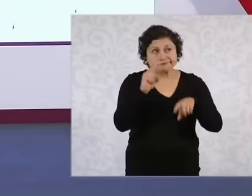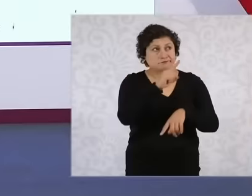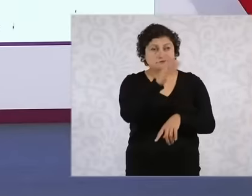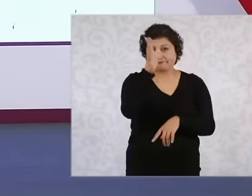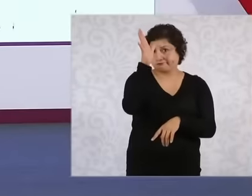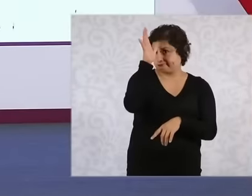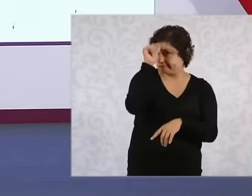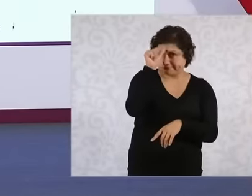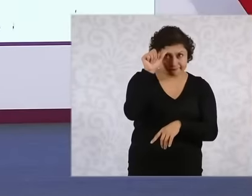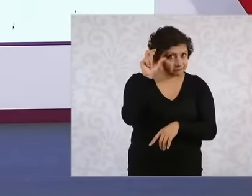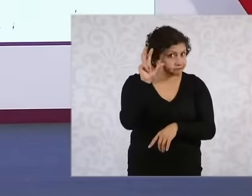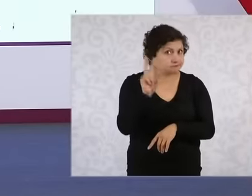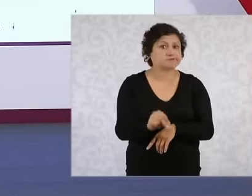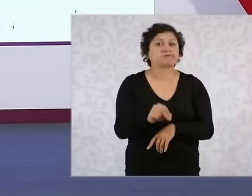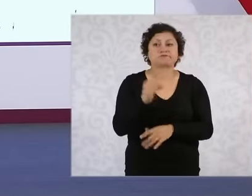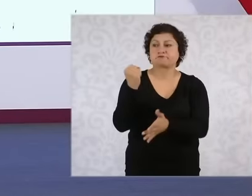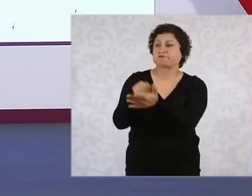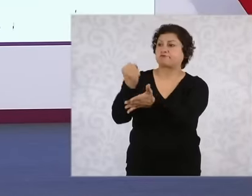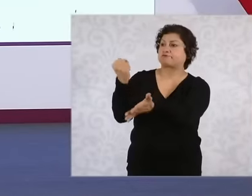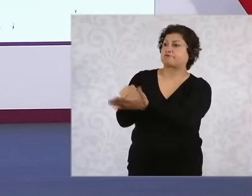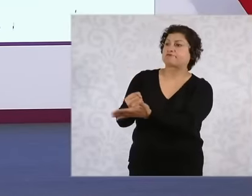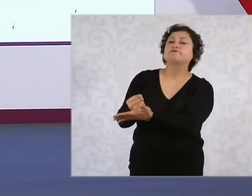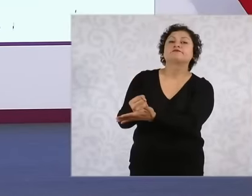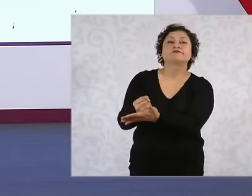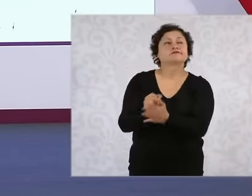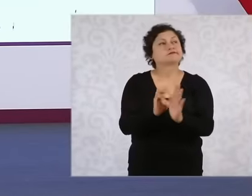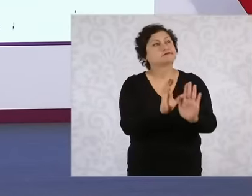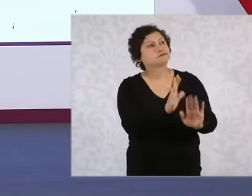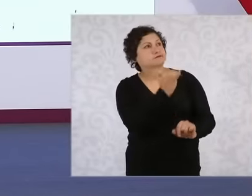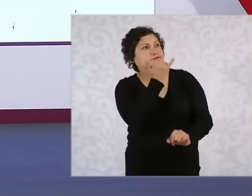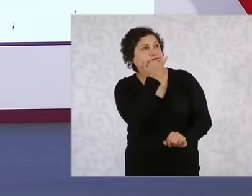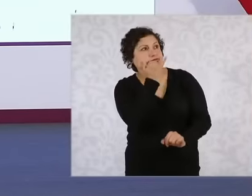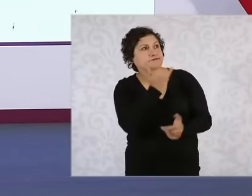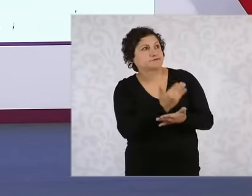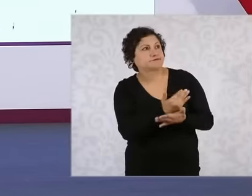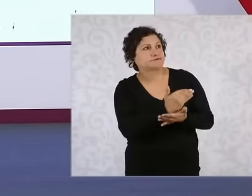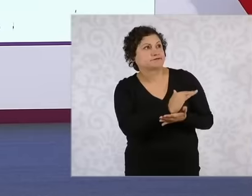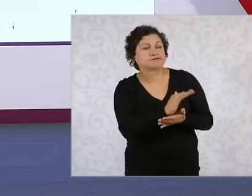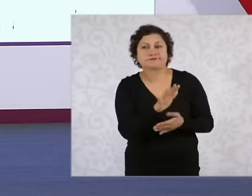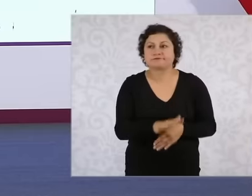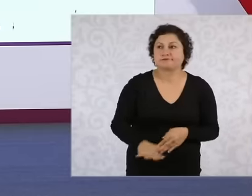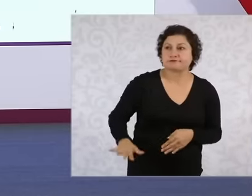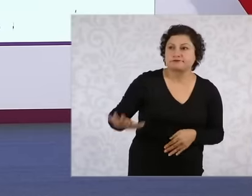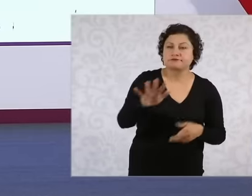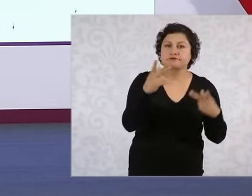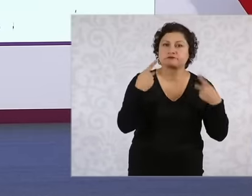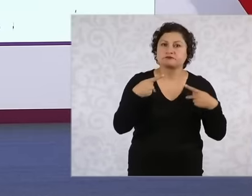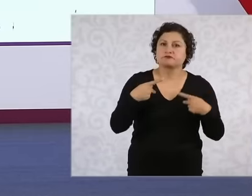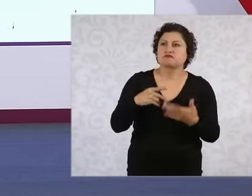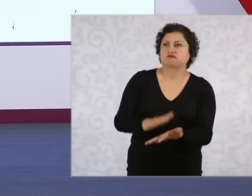is being approved is a decision of the people of Mexico, we must remember that on February 5,